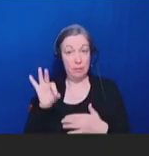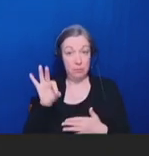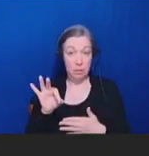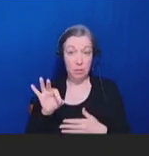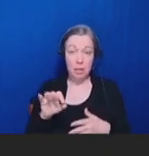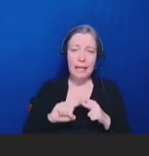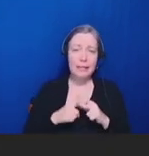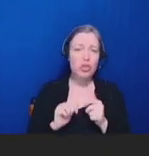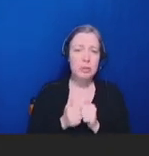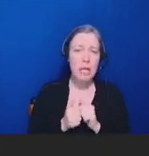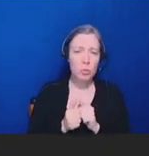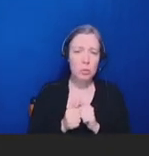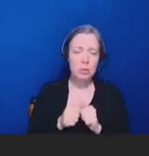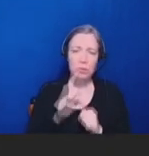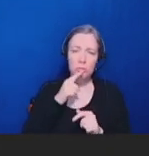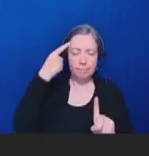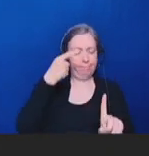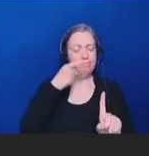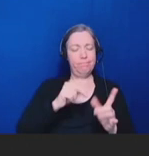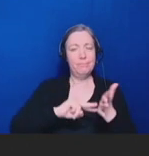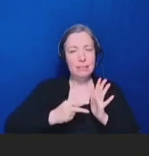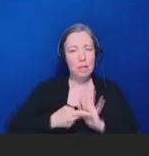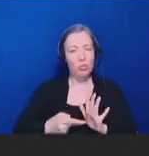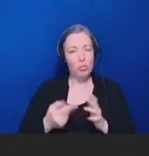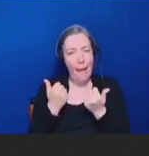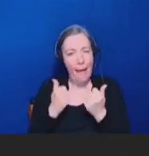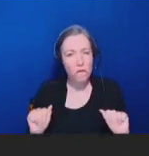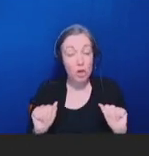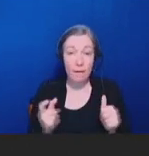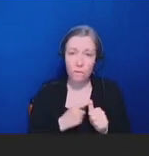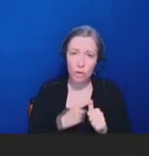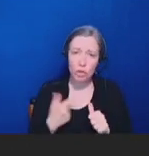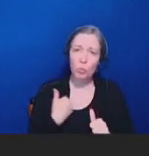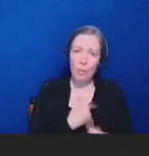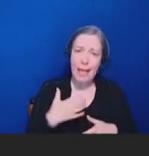by all of us to first act trustworthy and then convey the results of our scientific